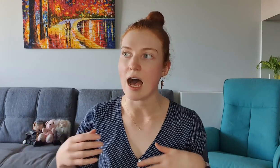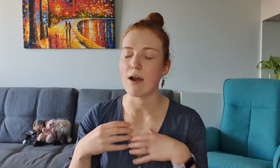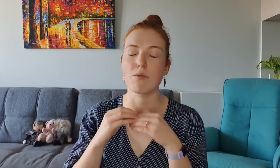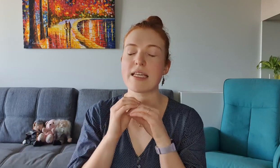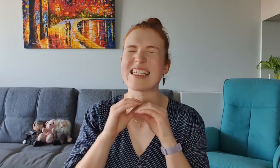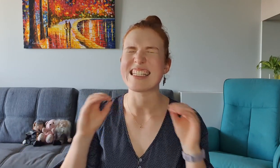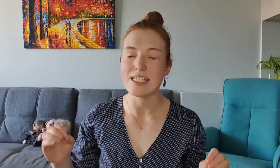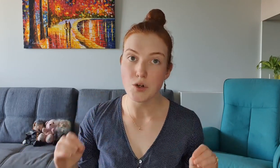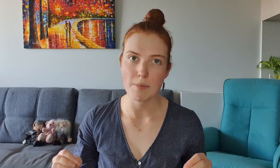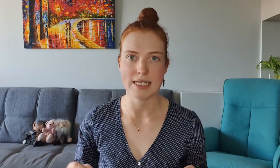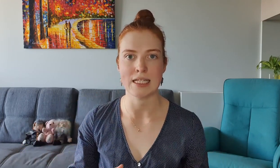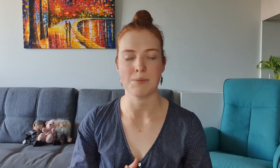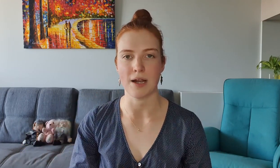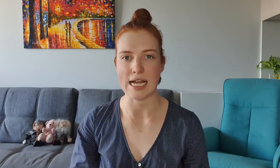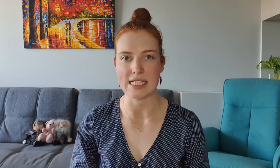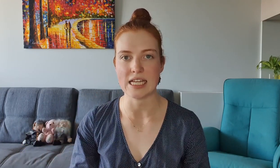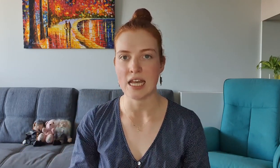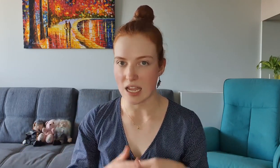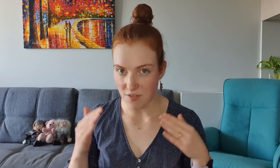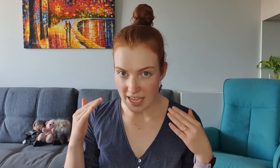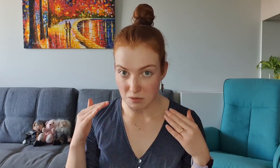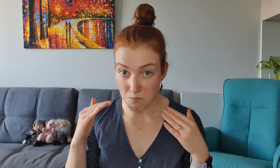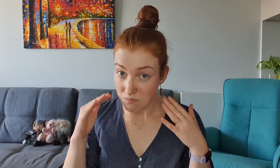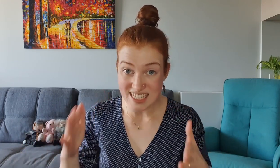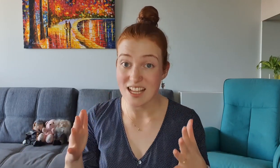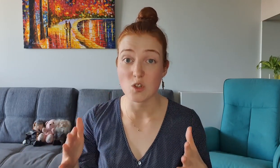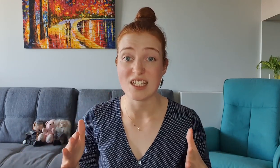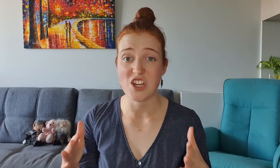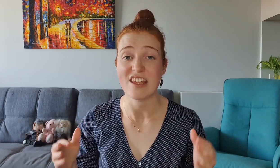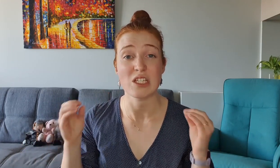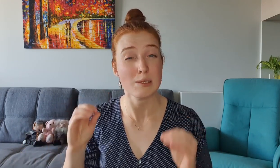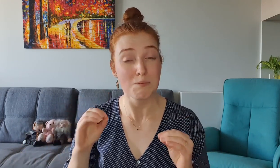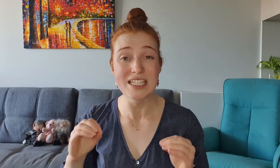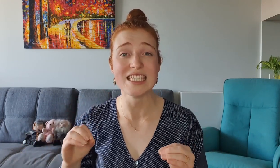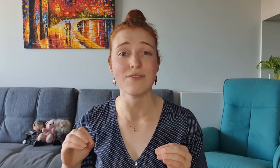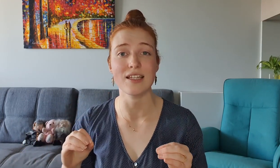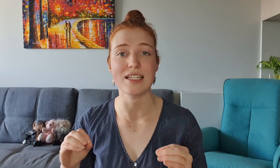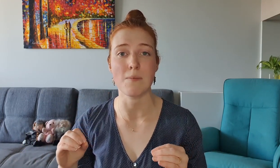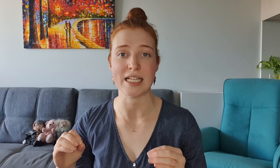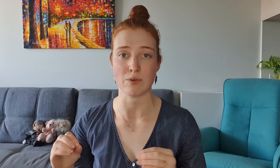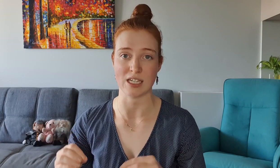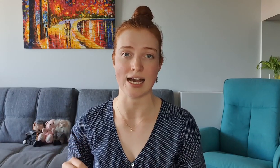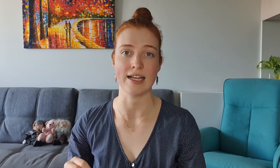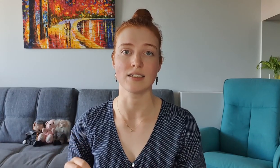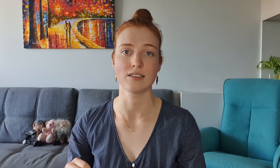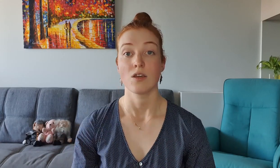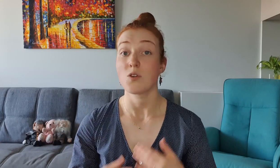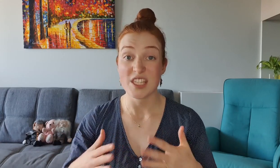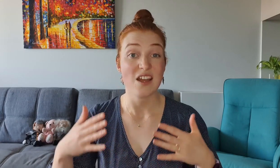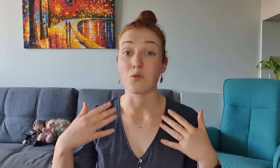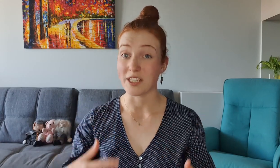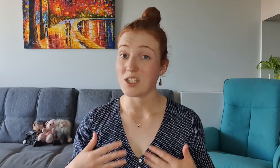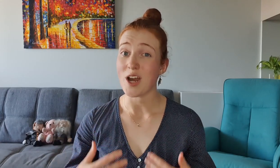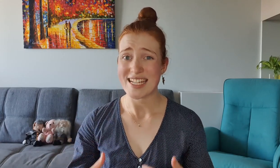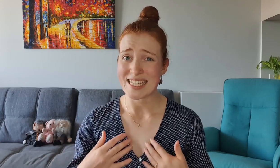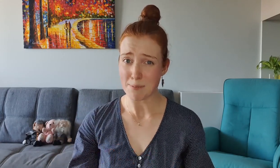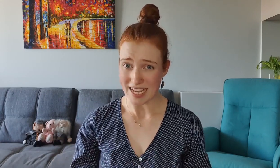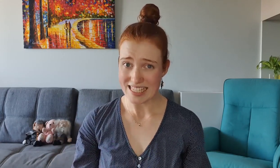I would be zero percent surprised if they scheduled this challenge specifically to mess with Nyle Yu Tsai really tries his best